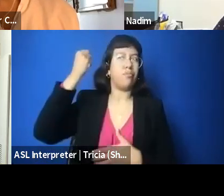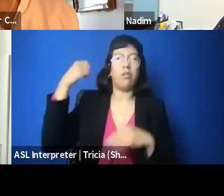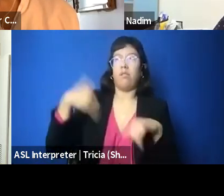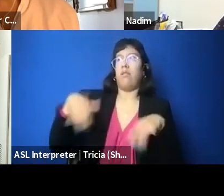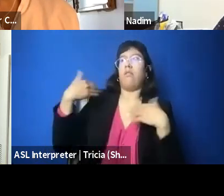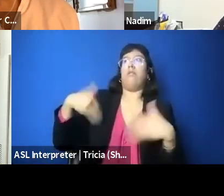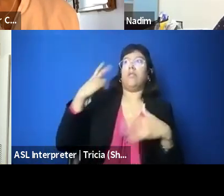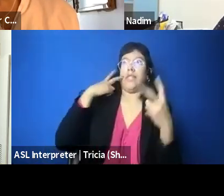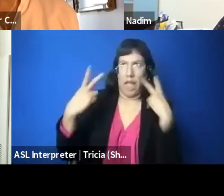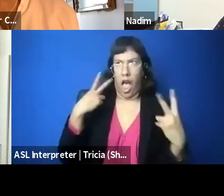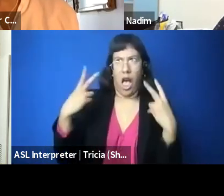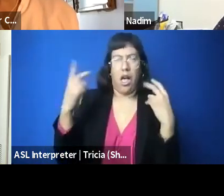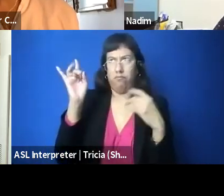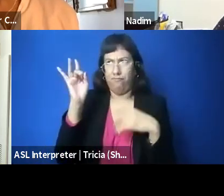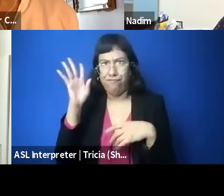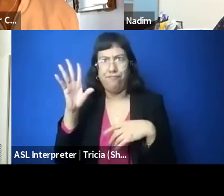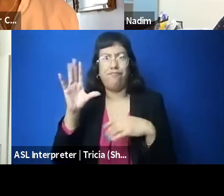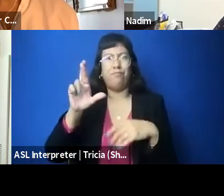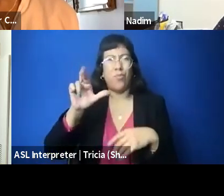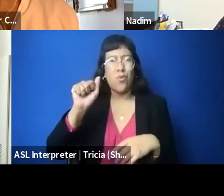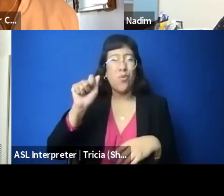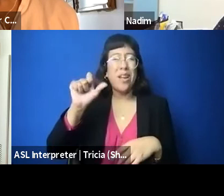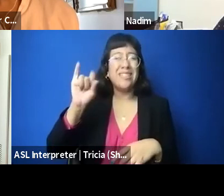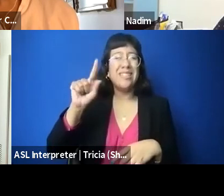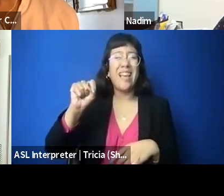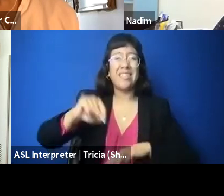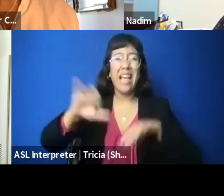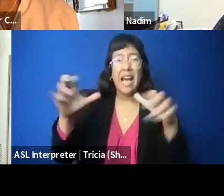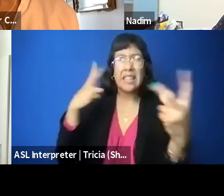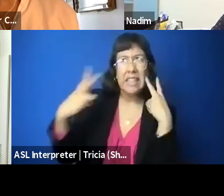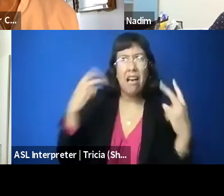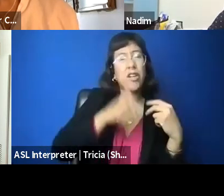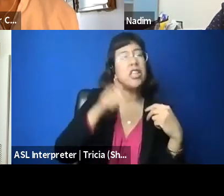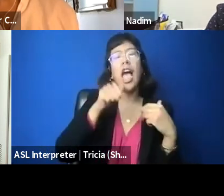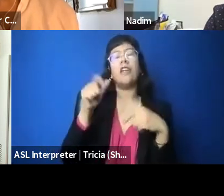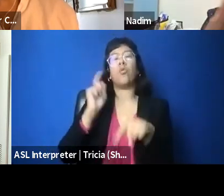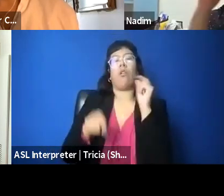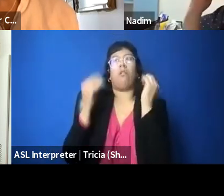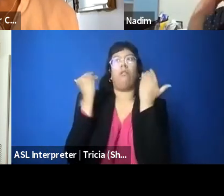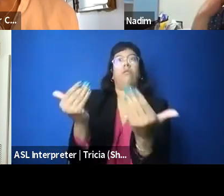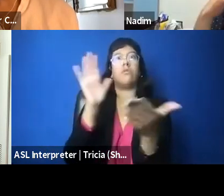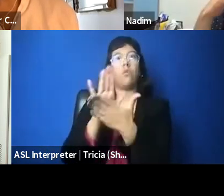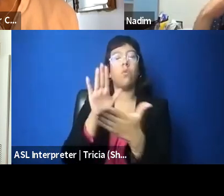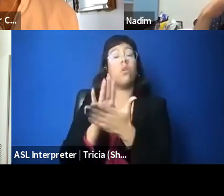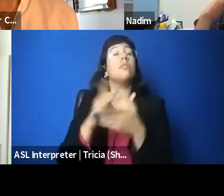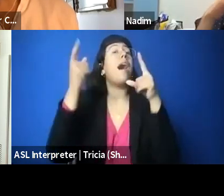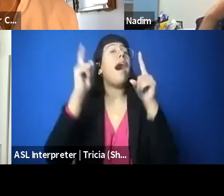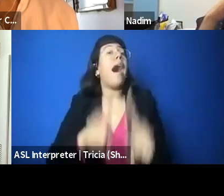And so under this law, a university can lose its federal funding if it allows a hostile environment to take place